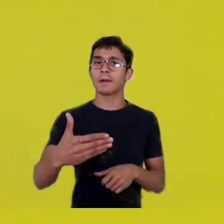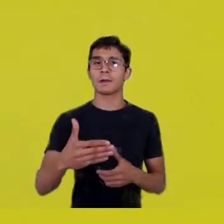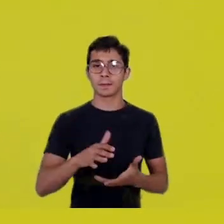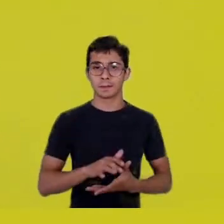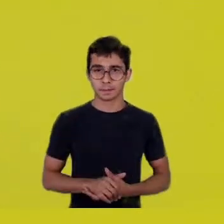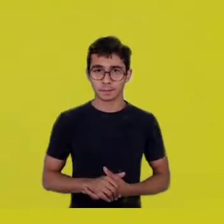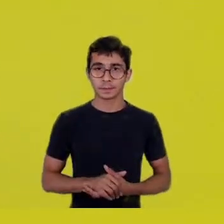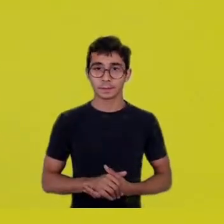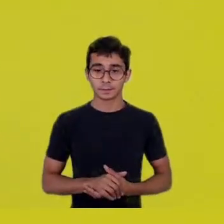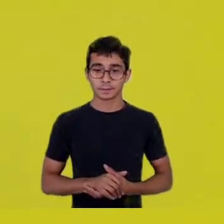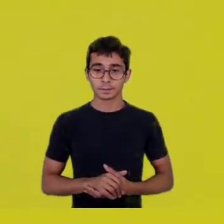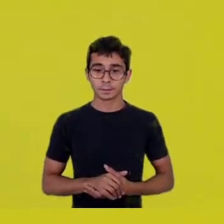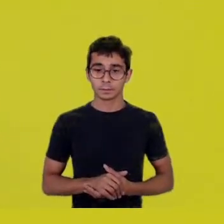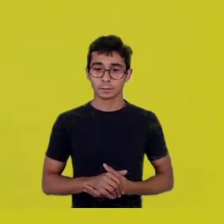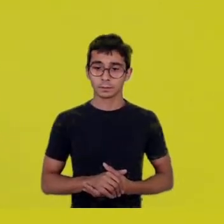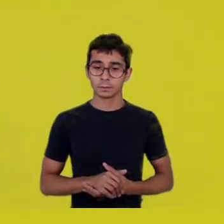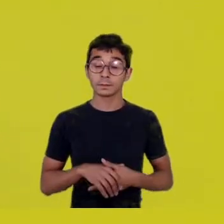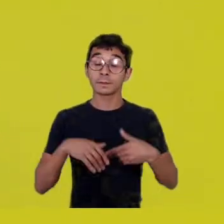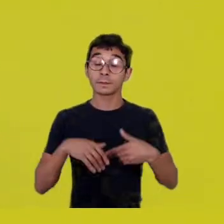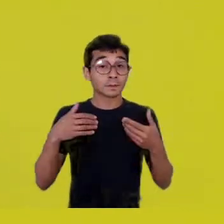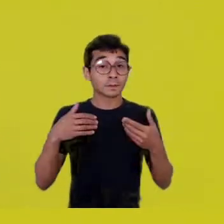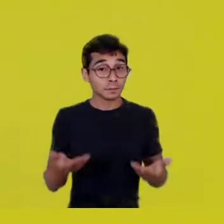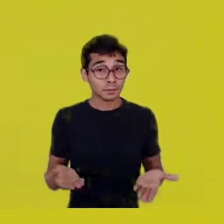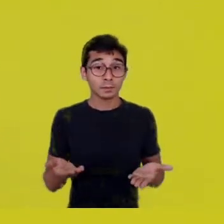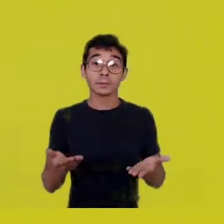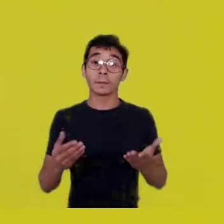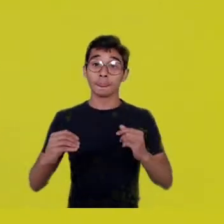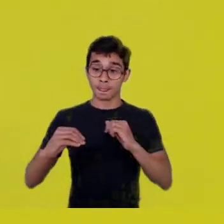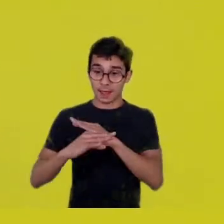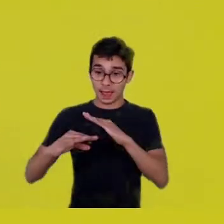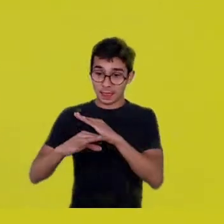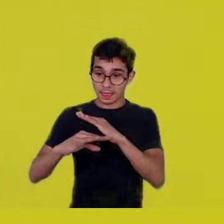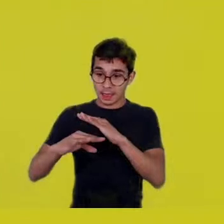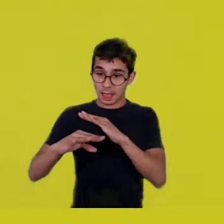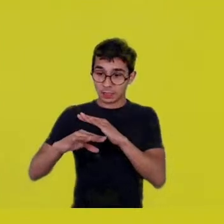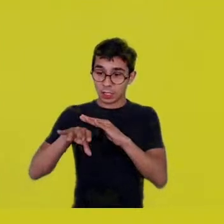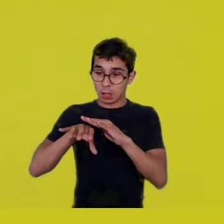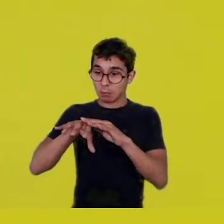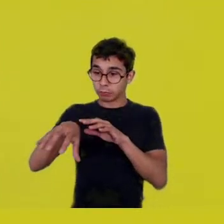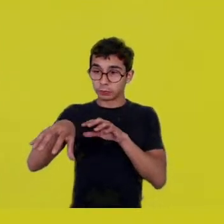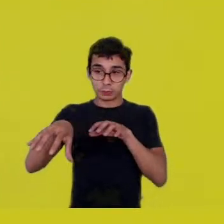Physically dismantling those spaces